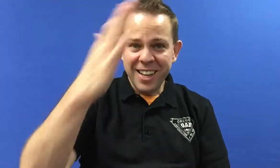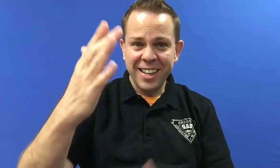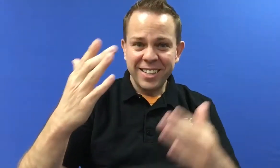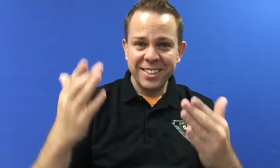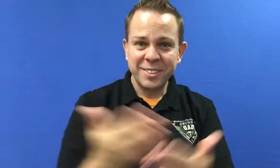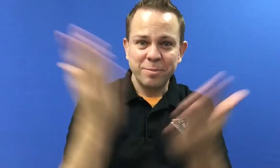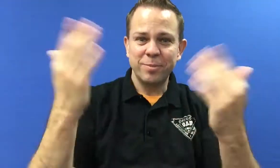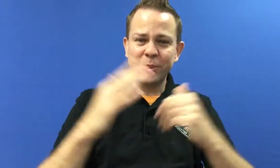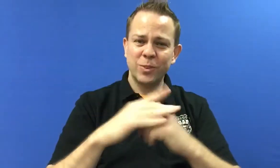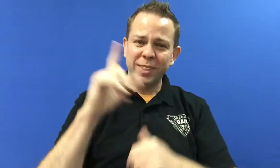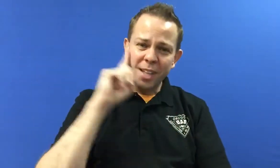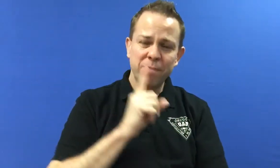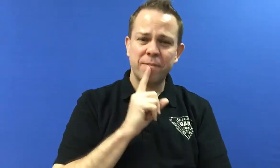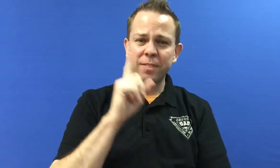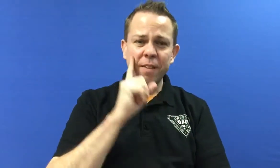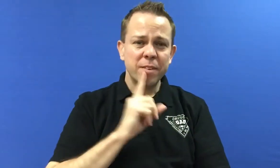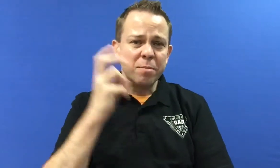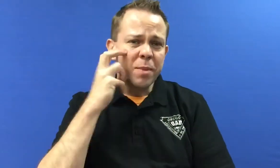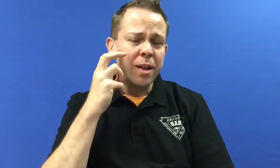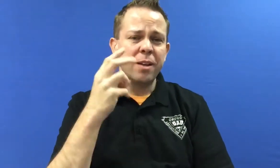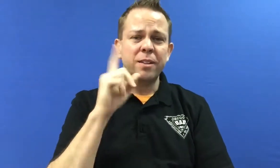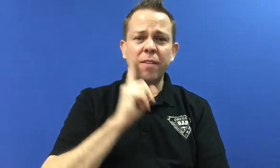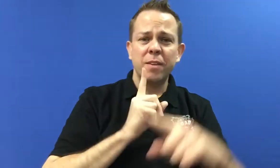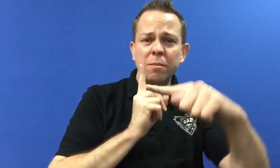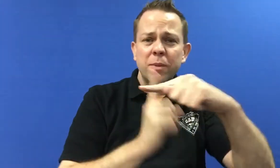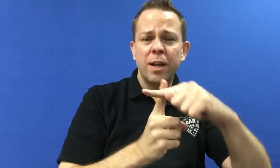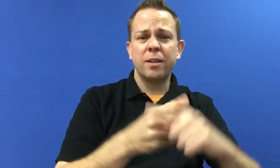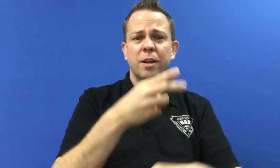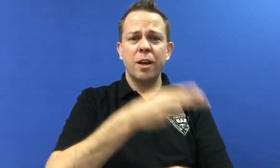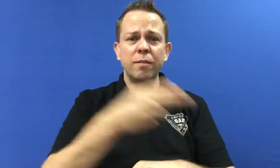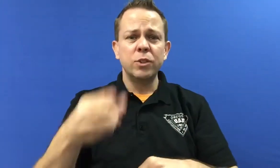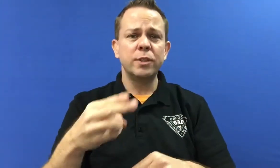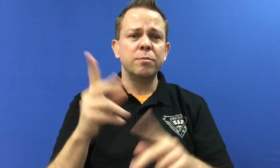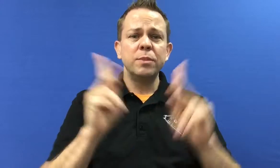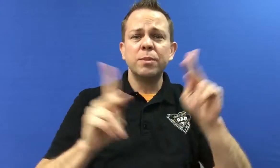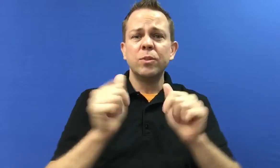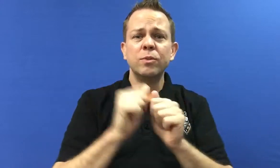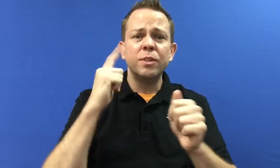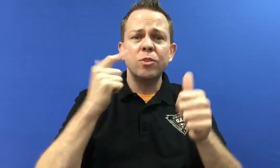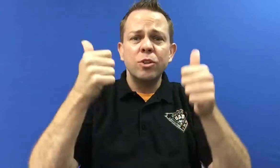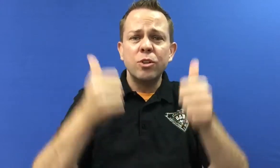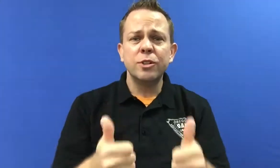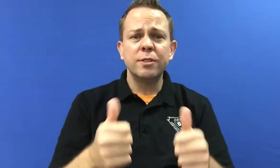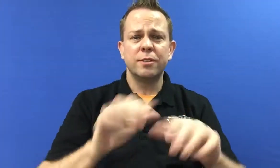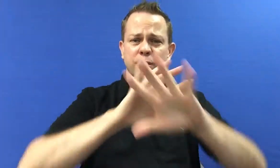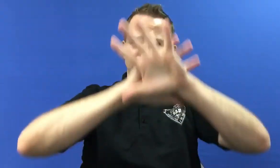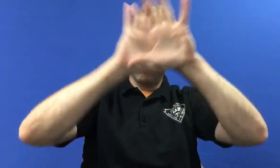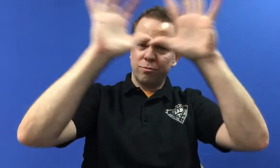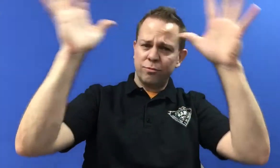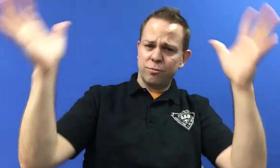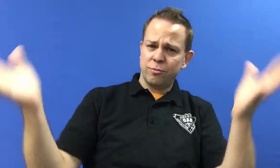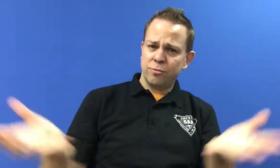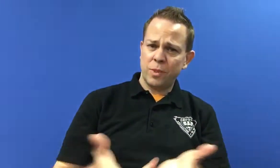Hello to the Deaf, DeafBlind, Deaf Plus, and Hard of Hearing, and people with Hearing Loss.